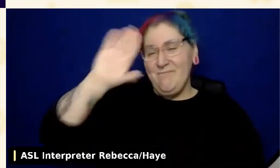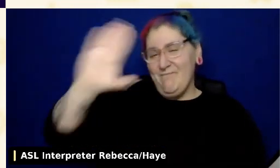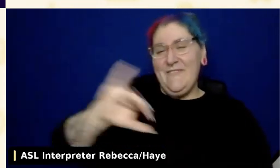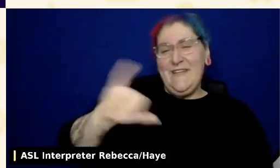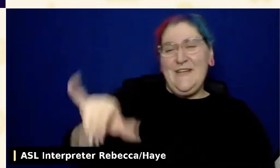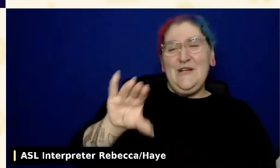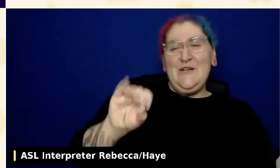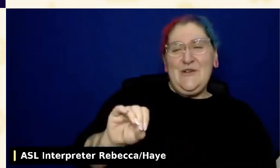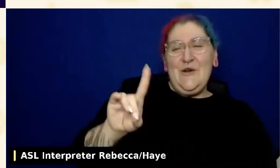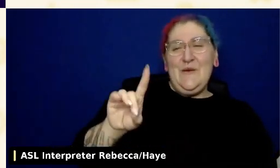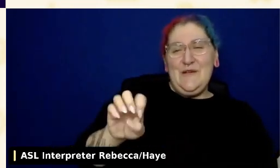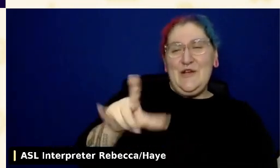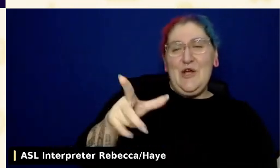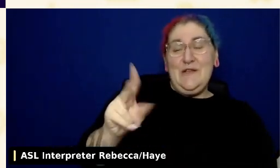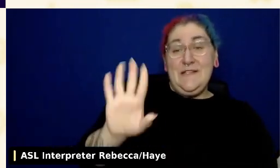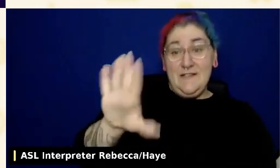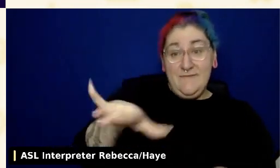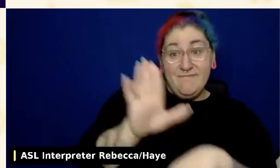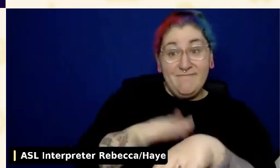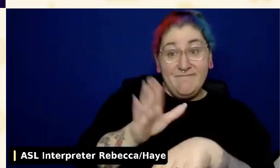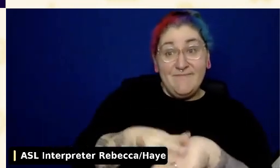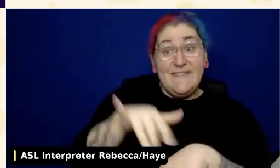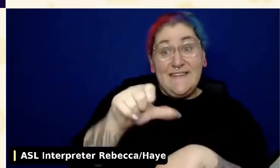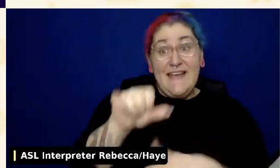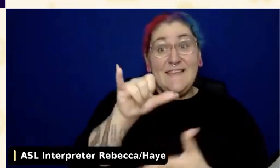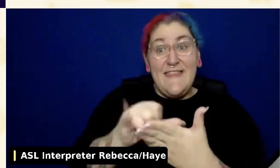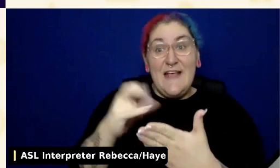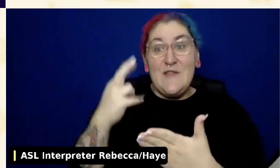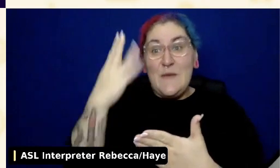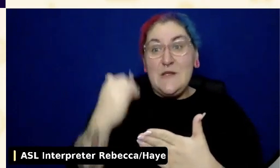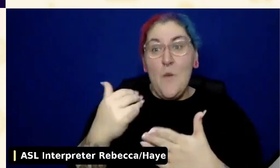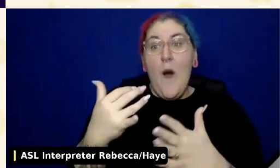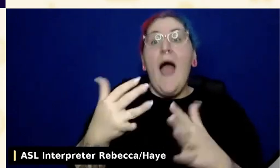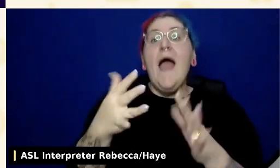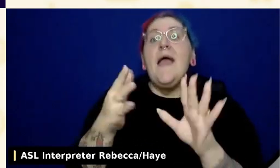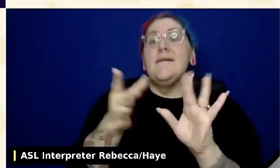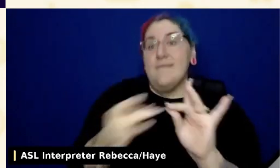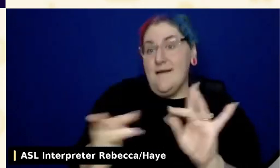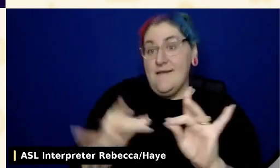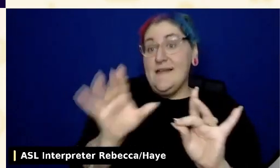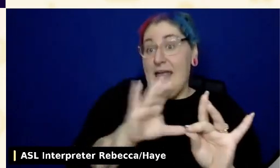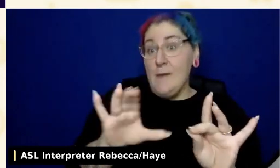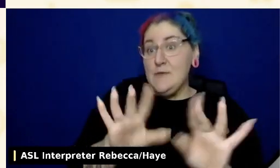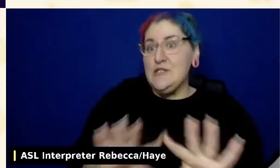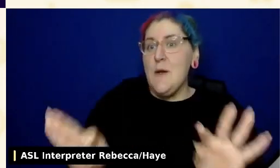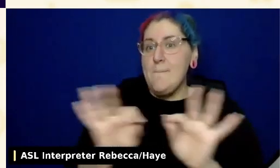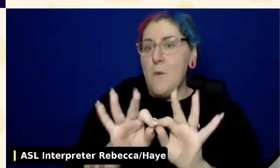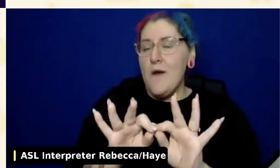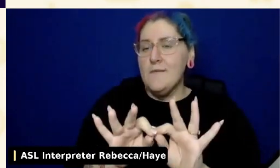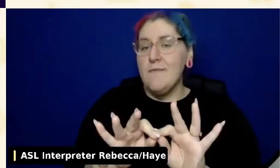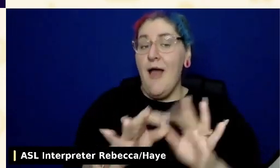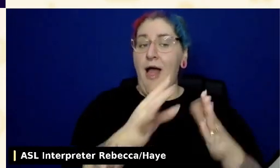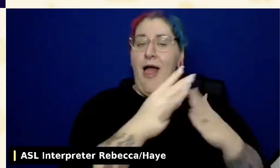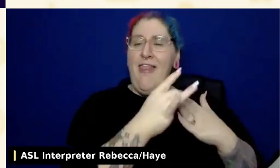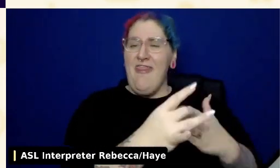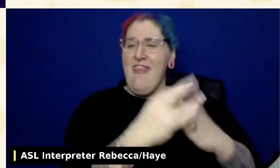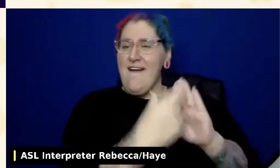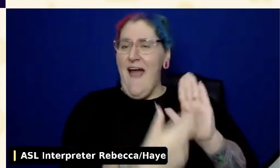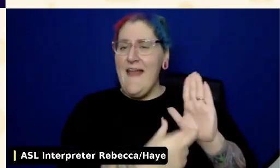The WCAG guidelines don't explicitly say that captions need to be accurate, but I'd argue that if a caption isn't accurate,